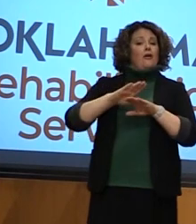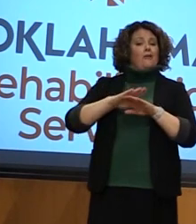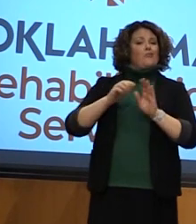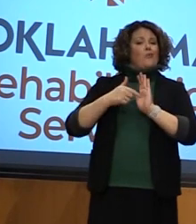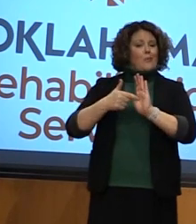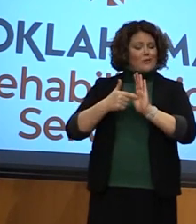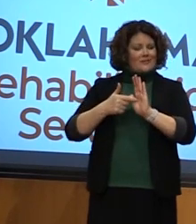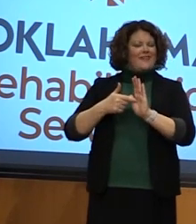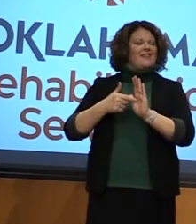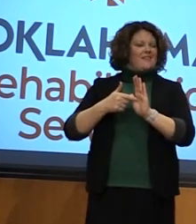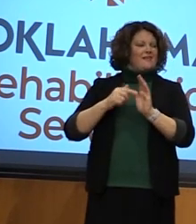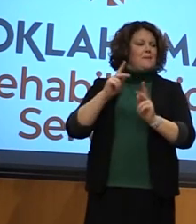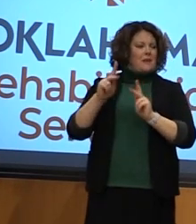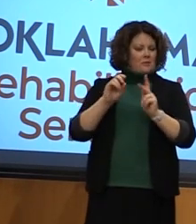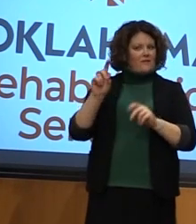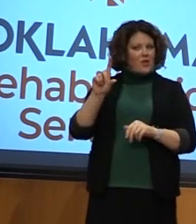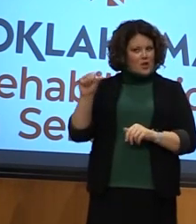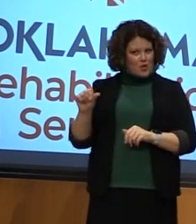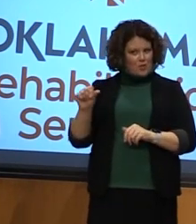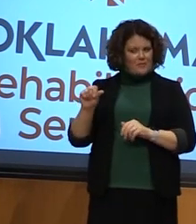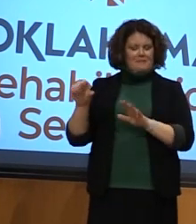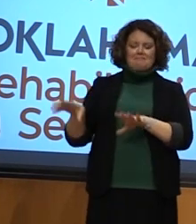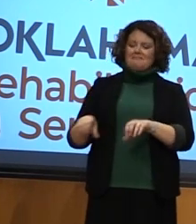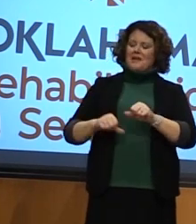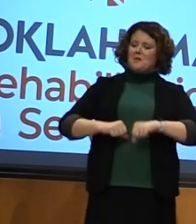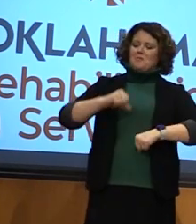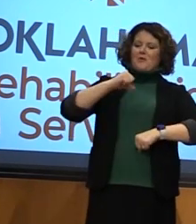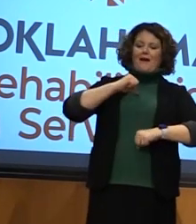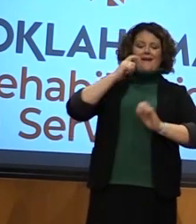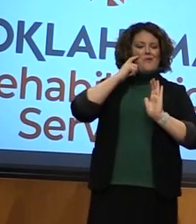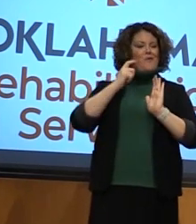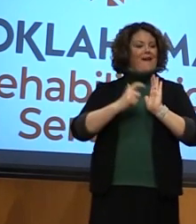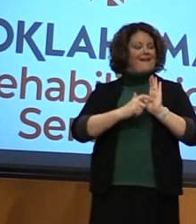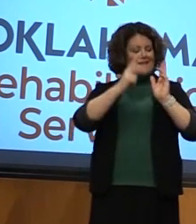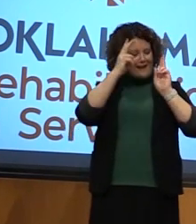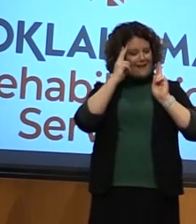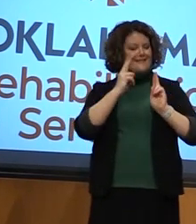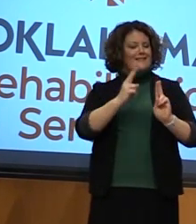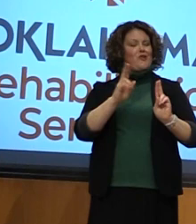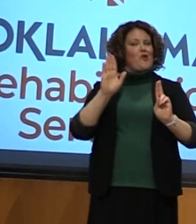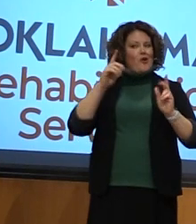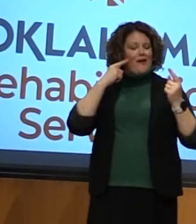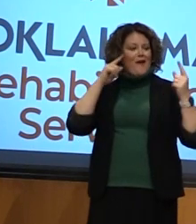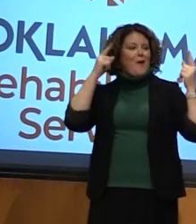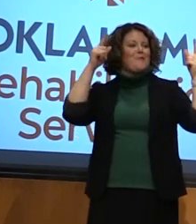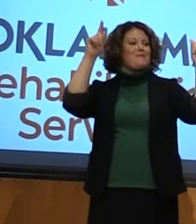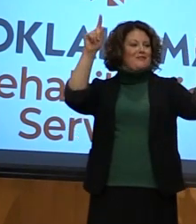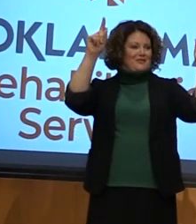the citizens of the great state takes great pride in recognizing the accomplishments of our state's